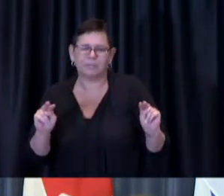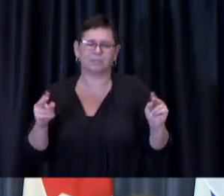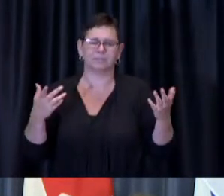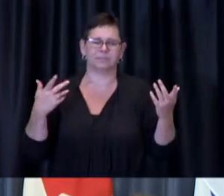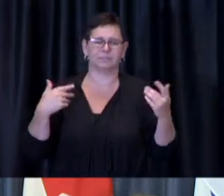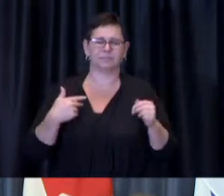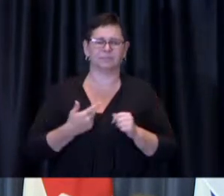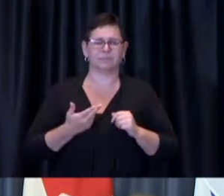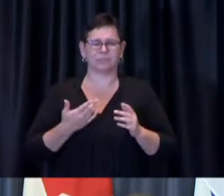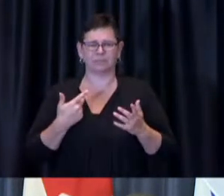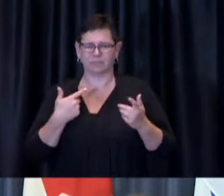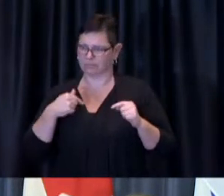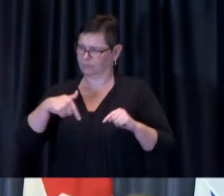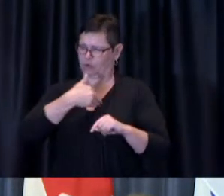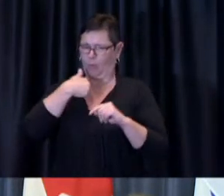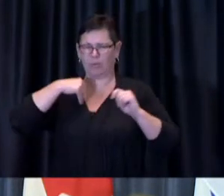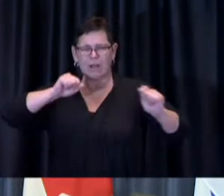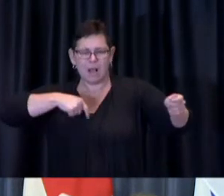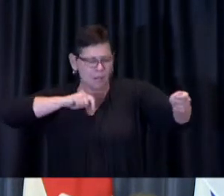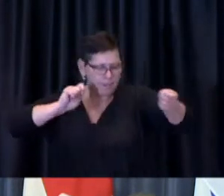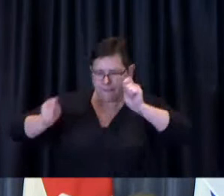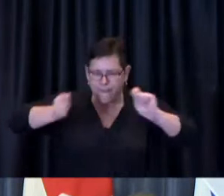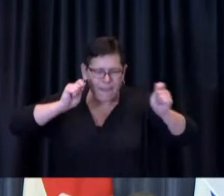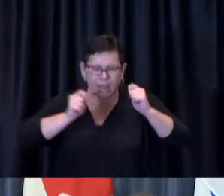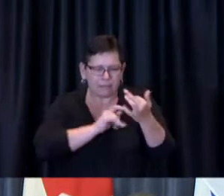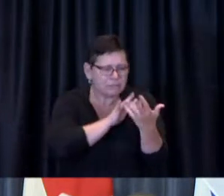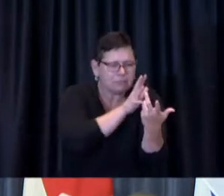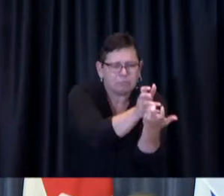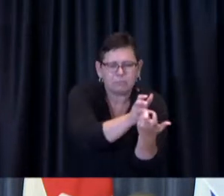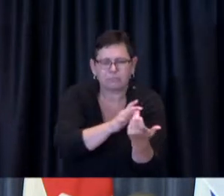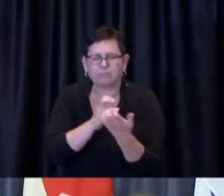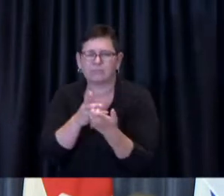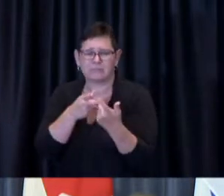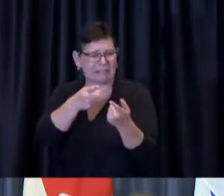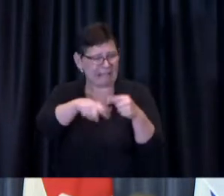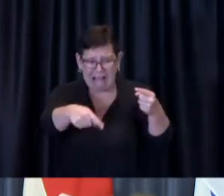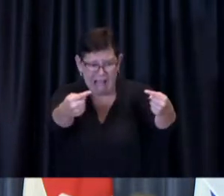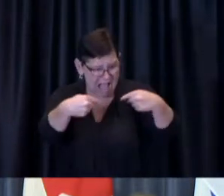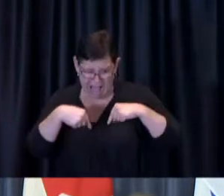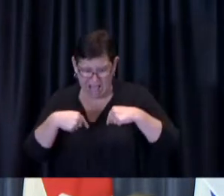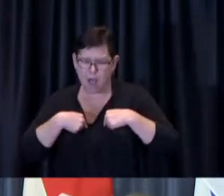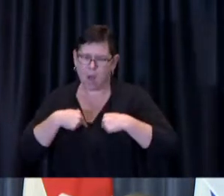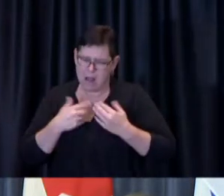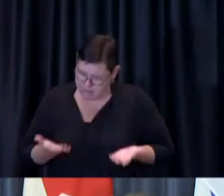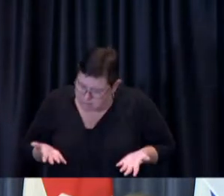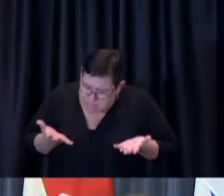allows us to bring vaccine to people instead of course relying upon what has been the mainstay or